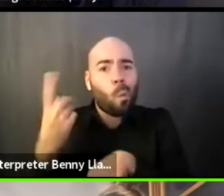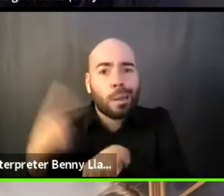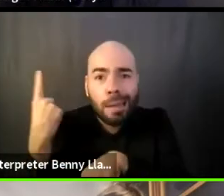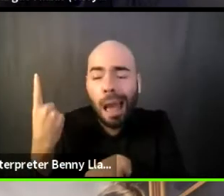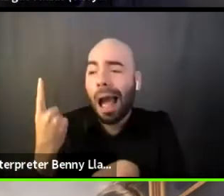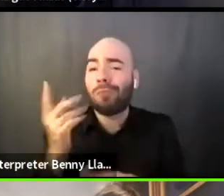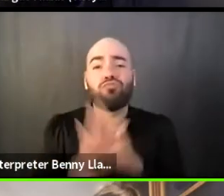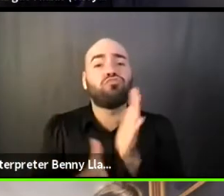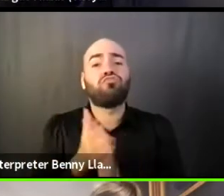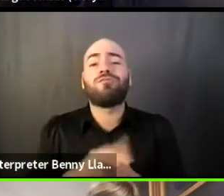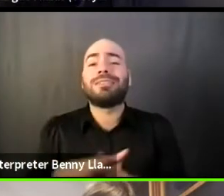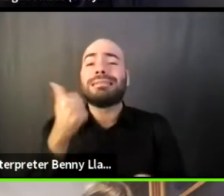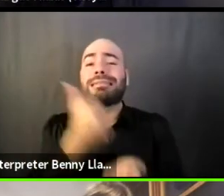that is going to be cultivated.